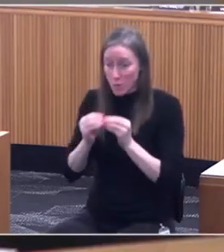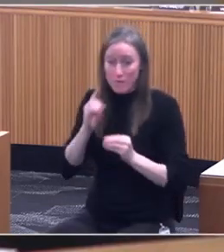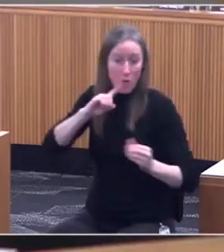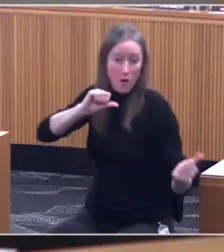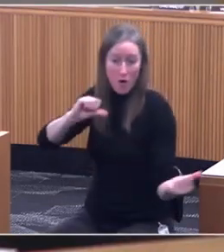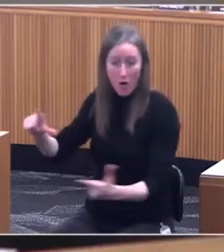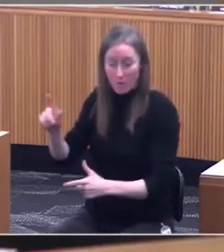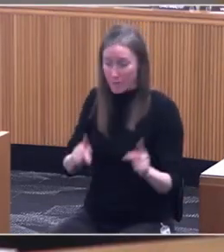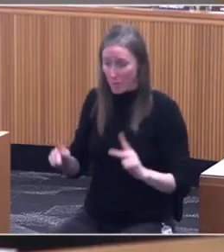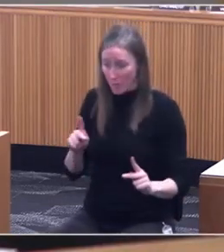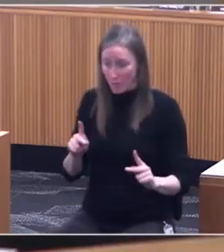[Nosse] Oh, okay. Alright.